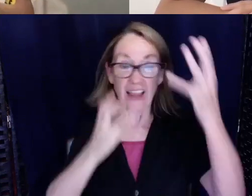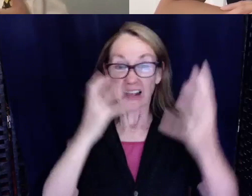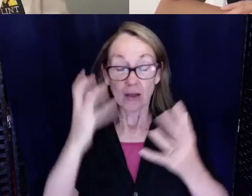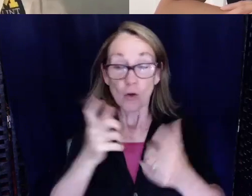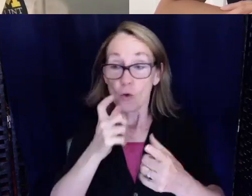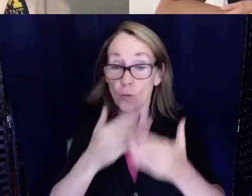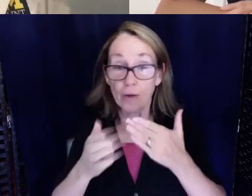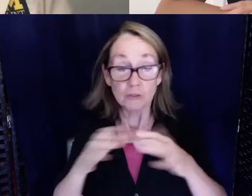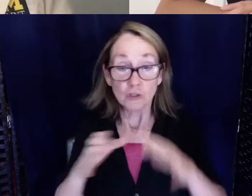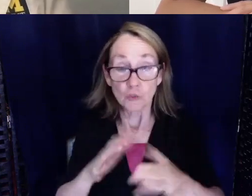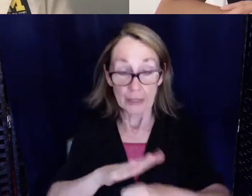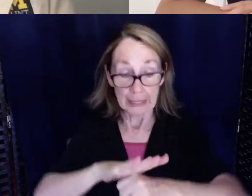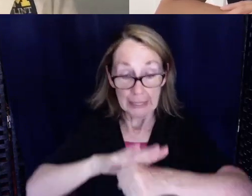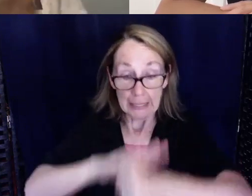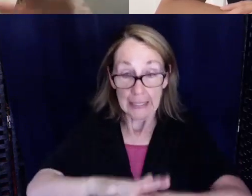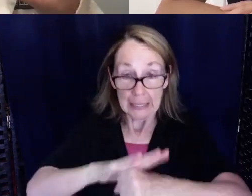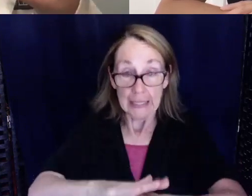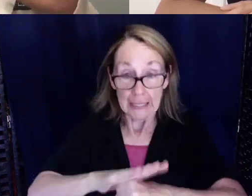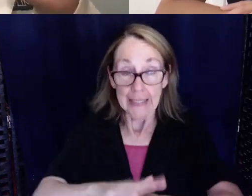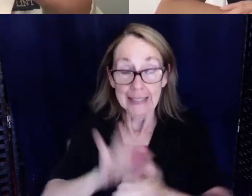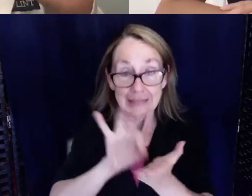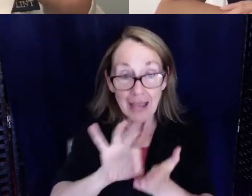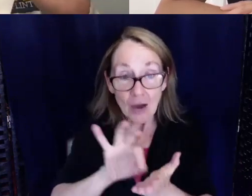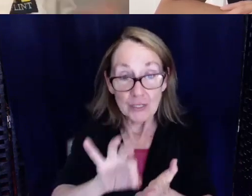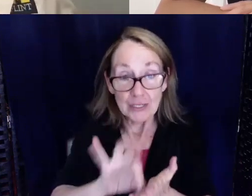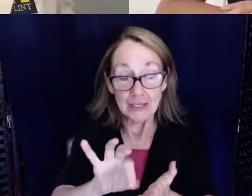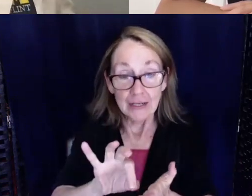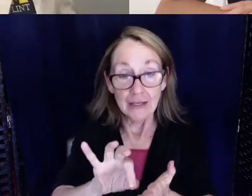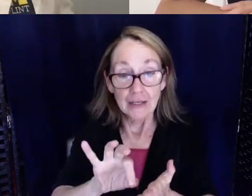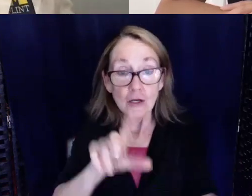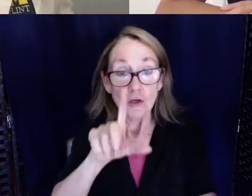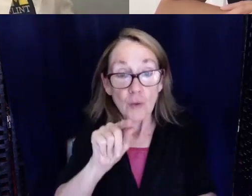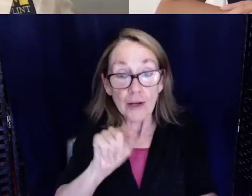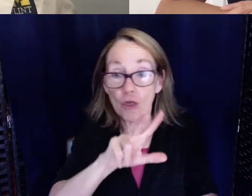compressions is counting and there's like 20, 30 people in the room so